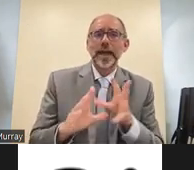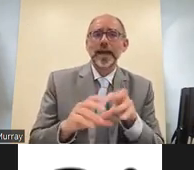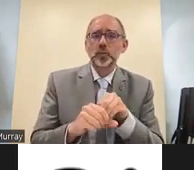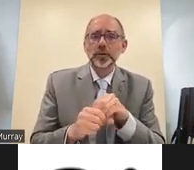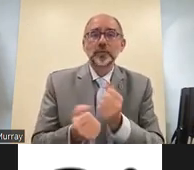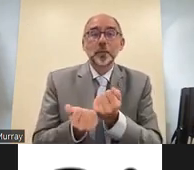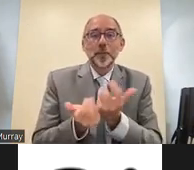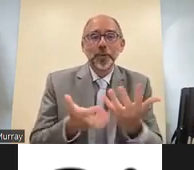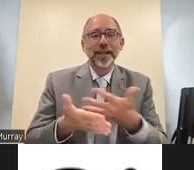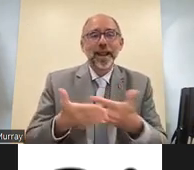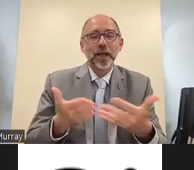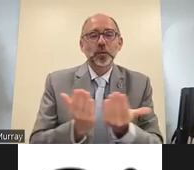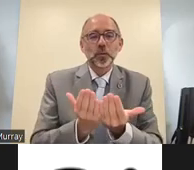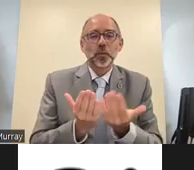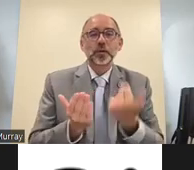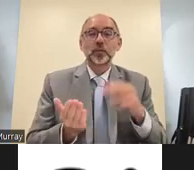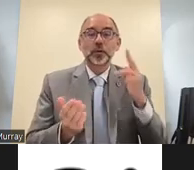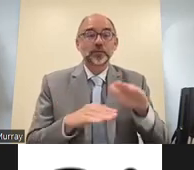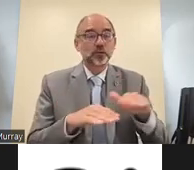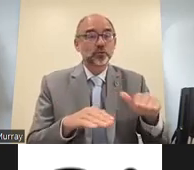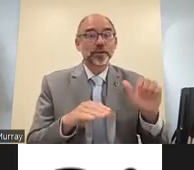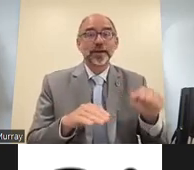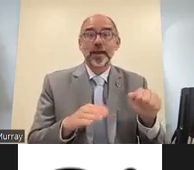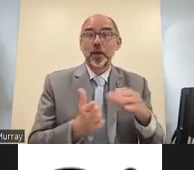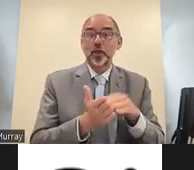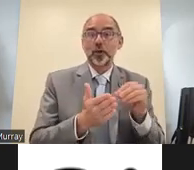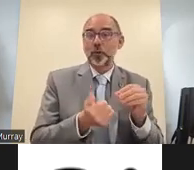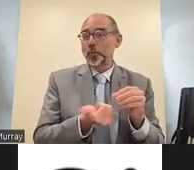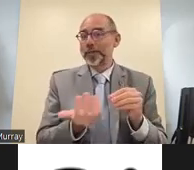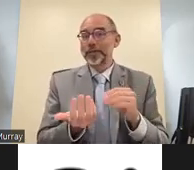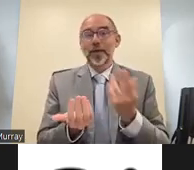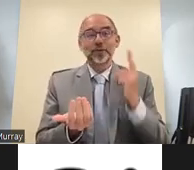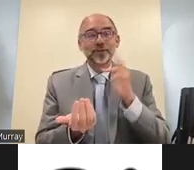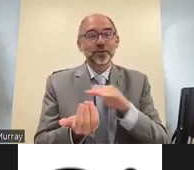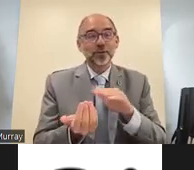the national sign languages ensuring deaf learners can learn alongside other deaf children and other